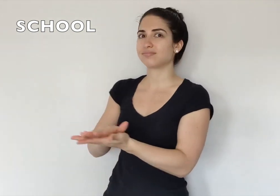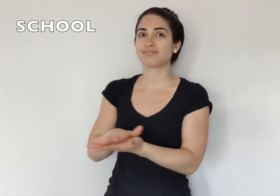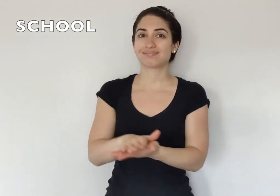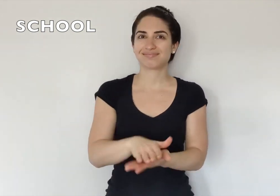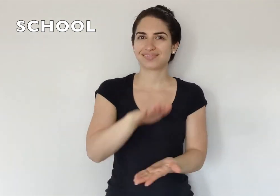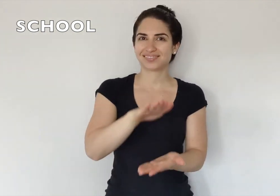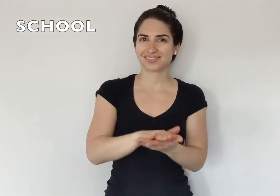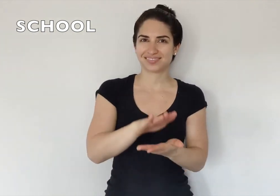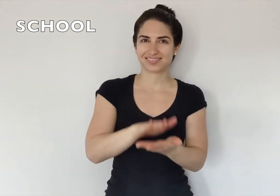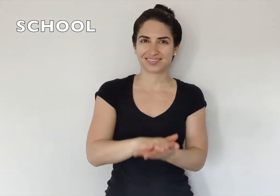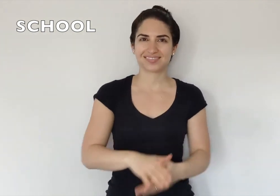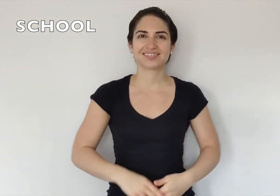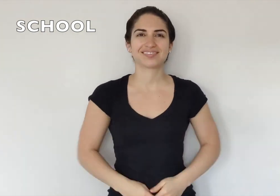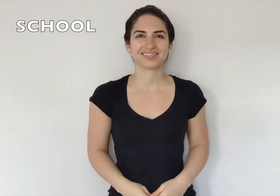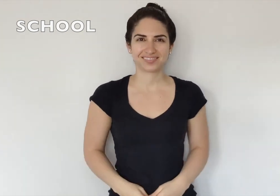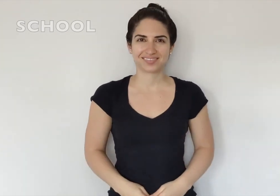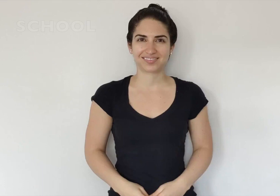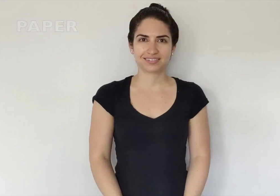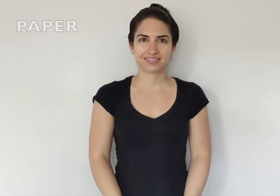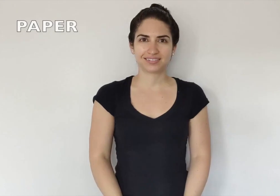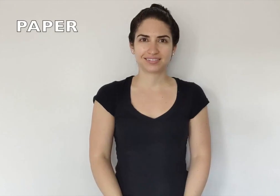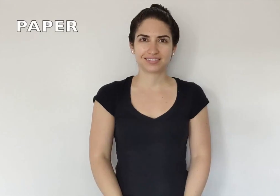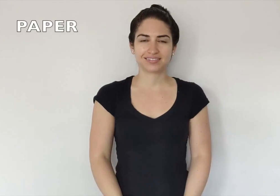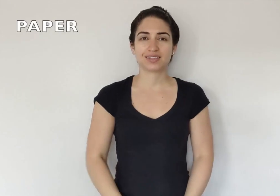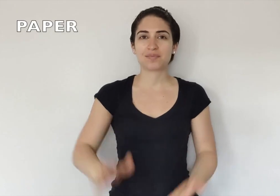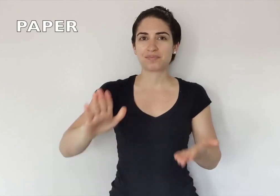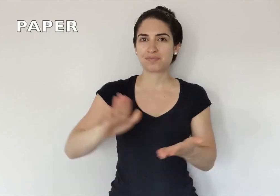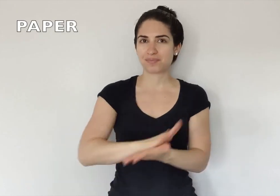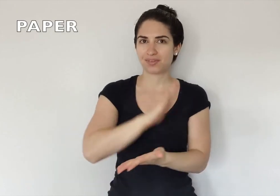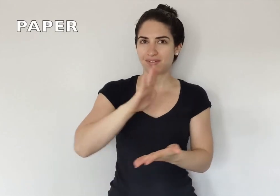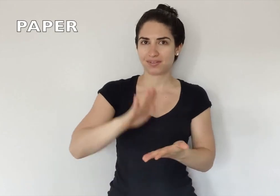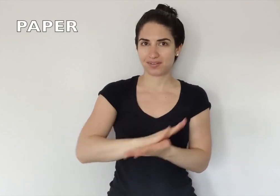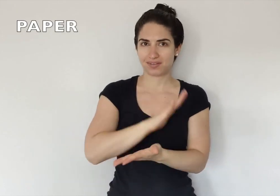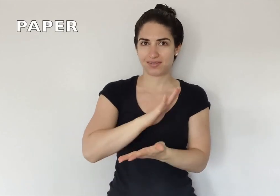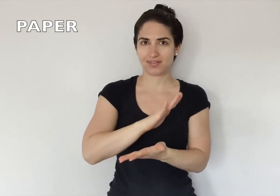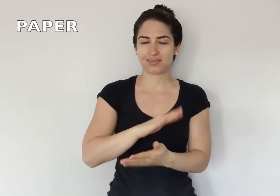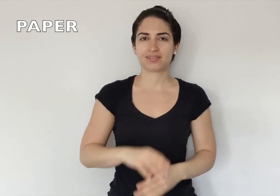SCHOOL PAPER